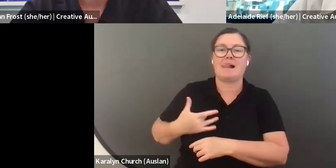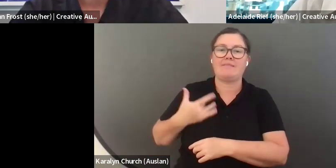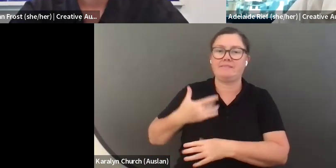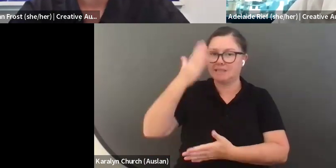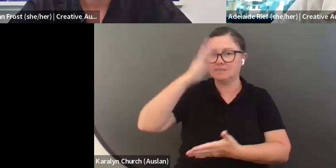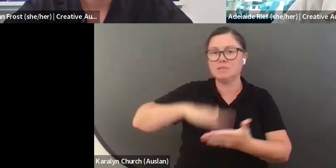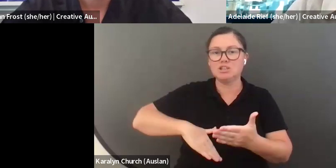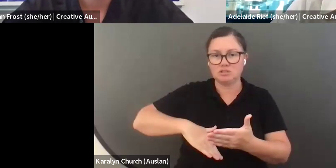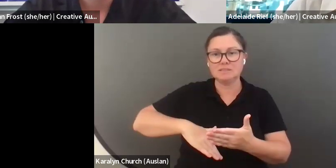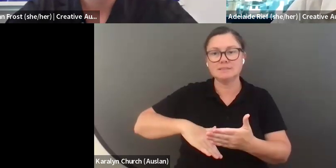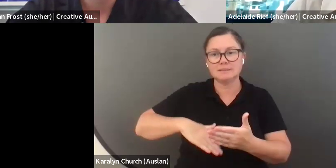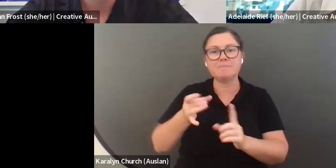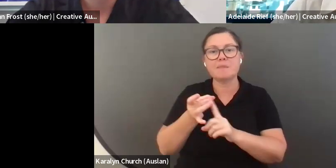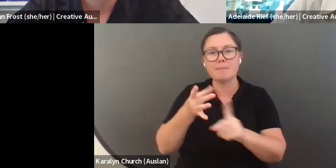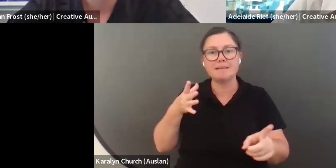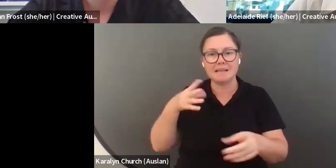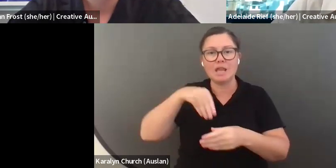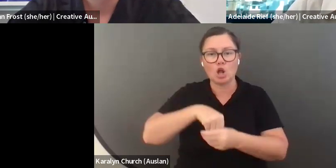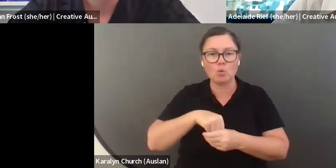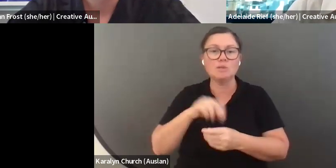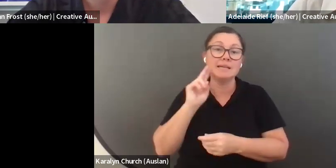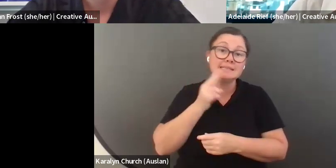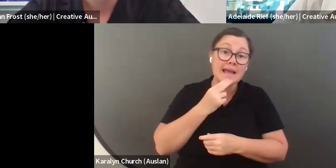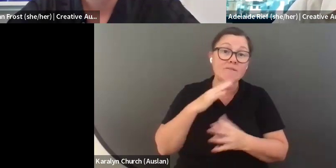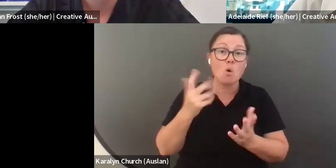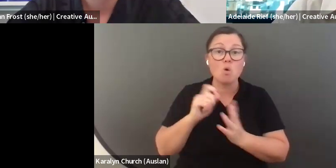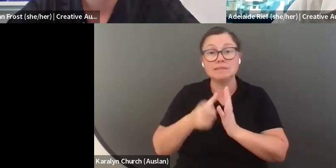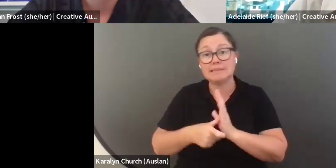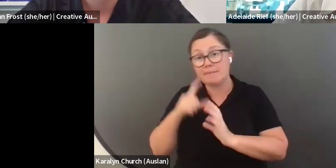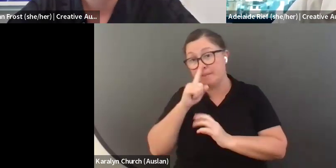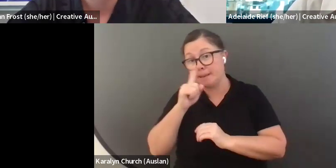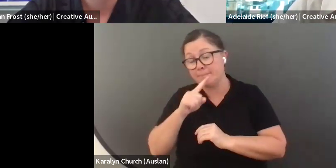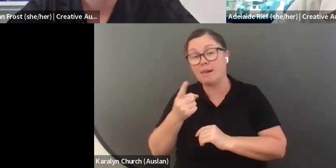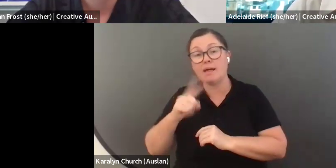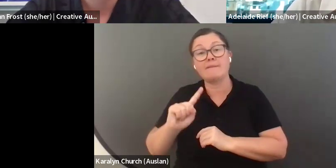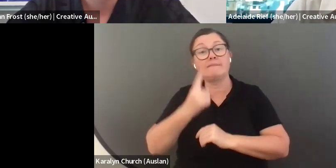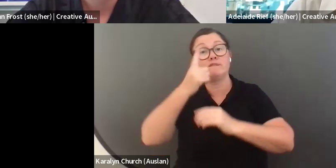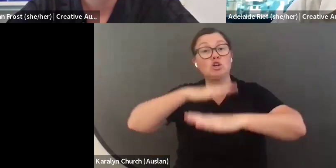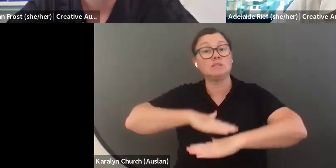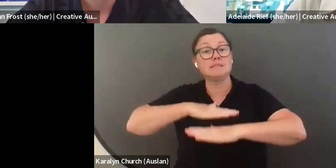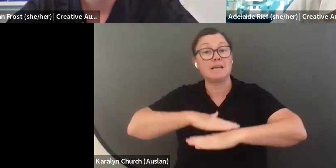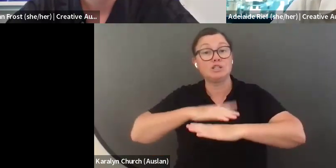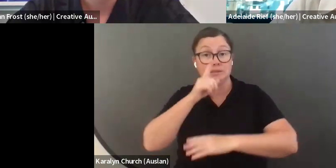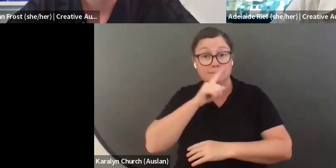including deaf or disabled people and First Nations people in the assessment process.